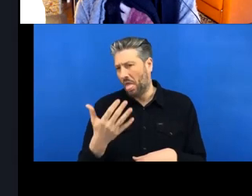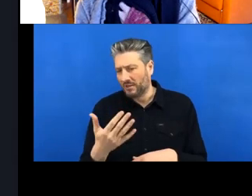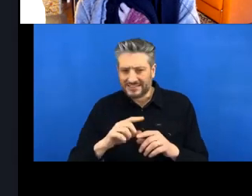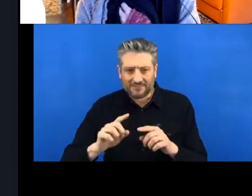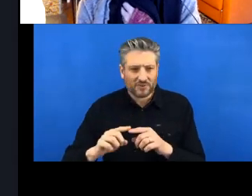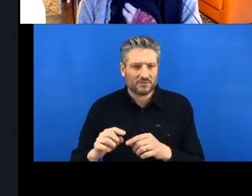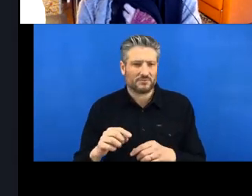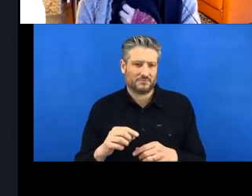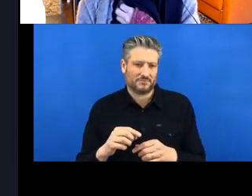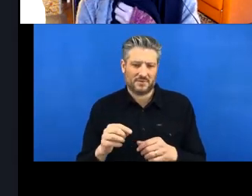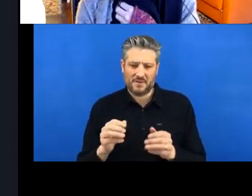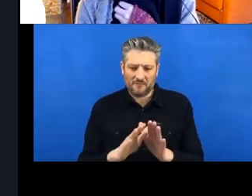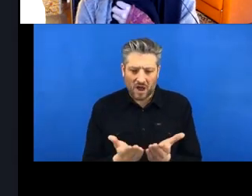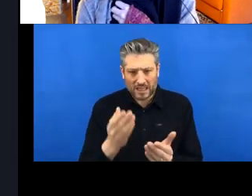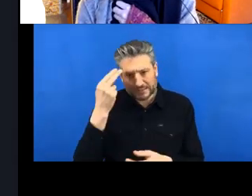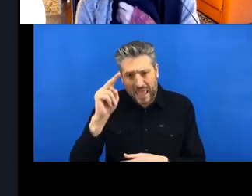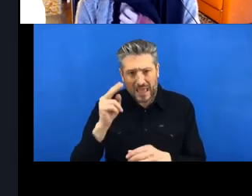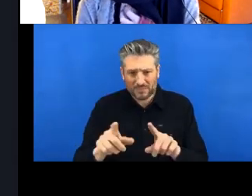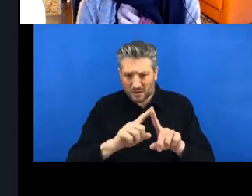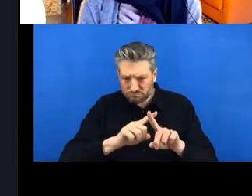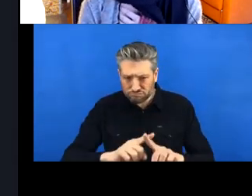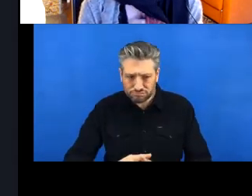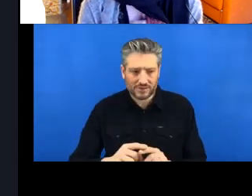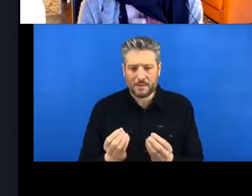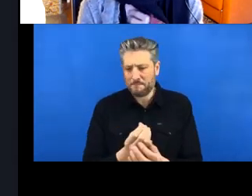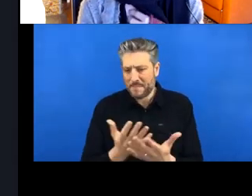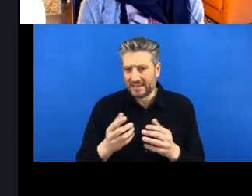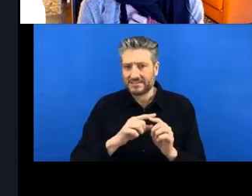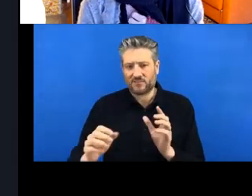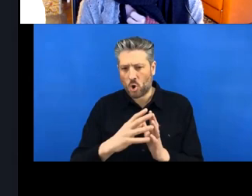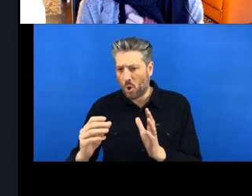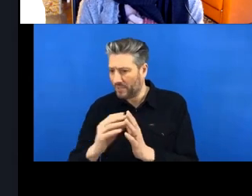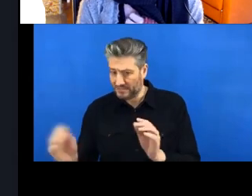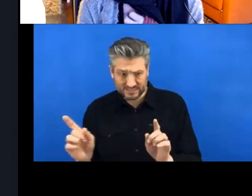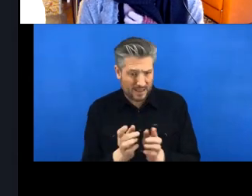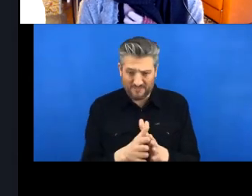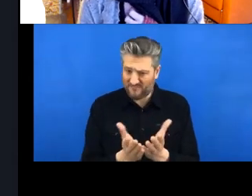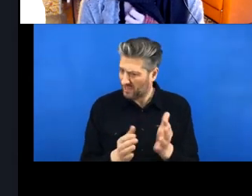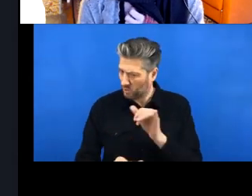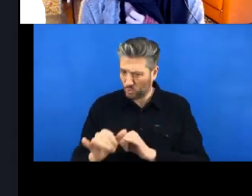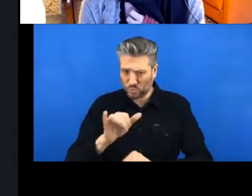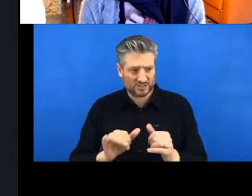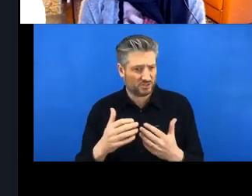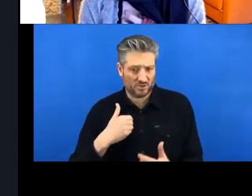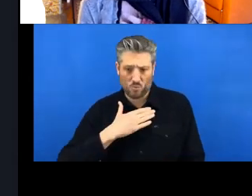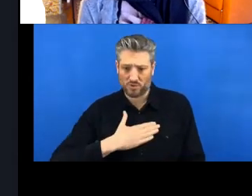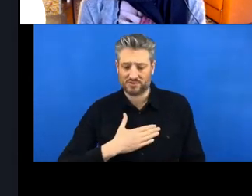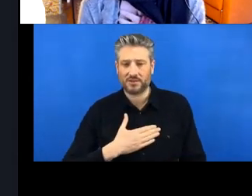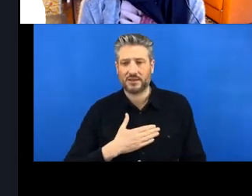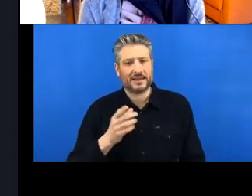million different copies of the same file. yeah, and we'd obviously like to avoid this.